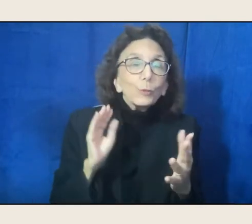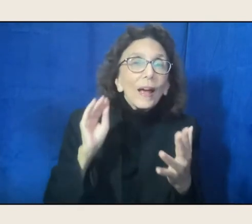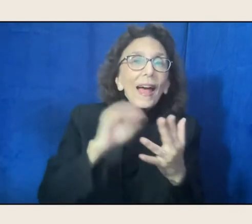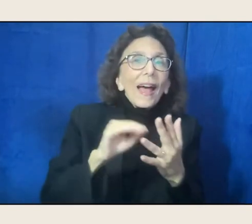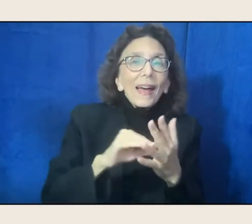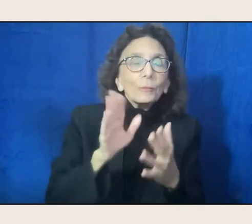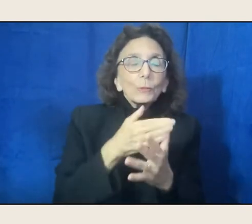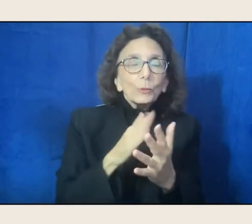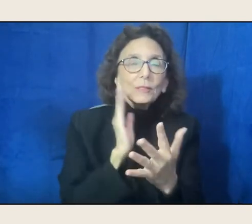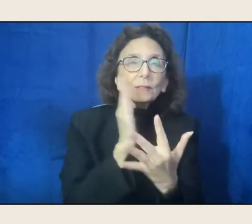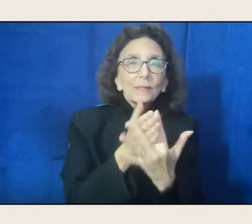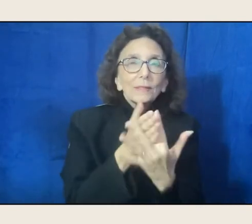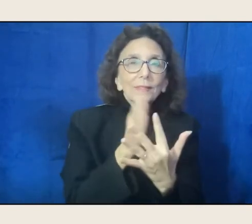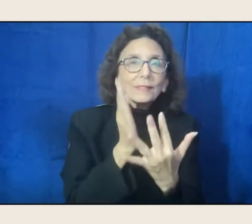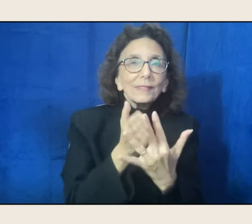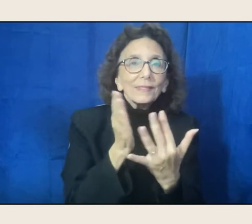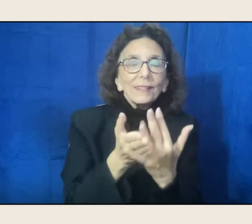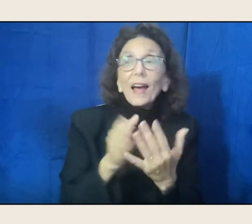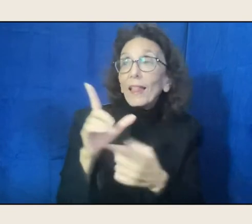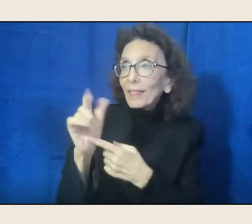and Larry was part of that process of the interludes.